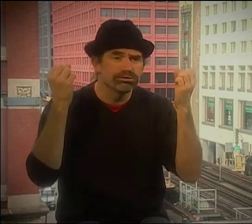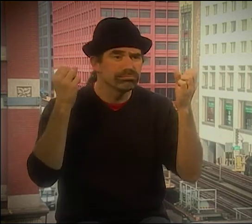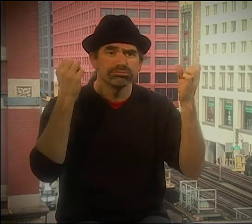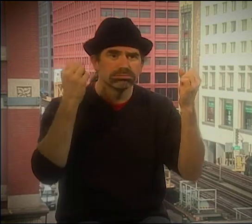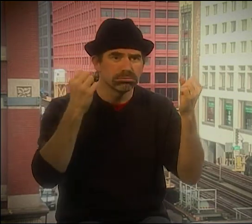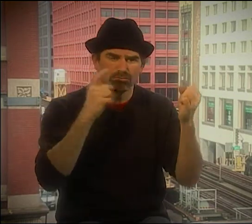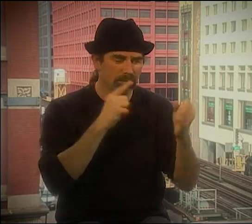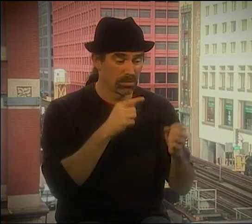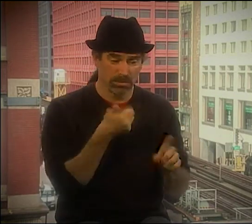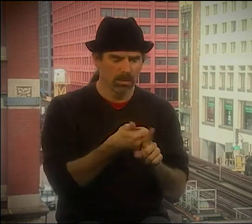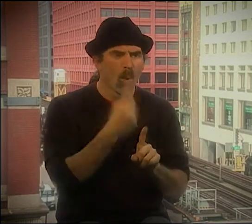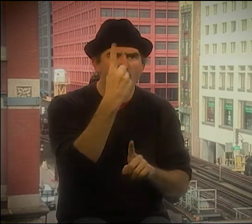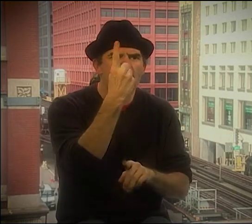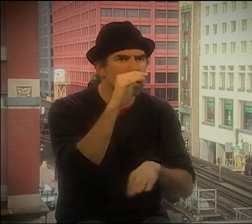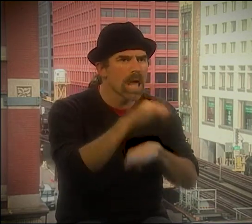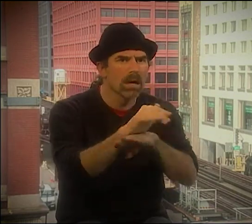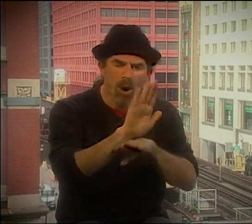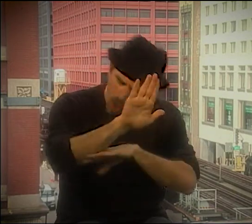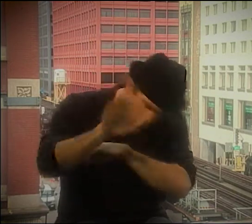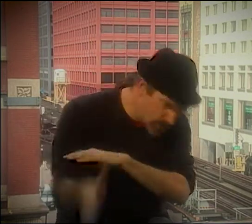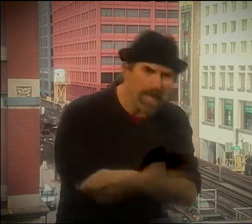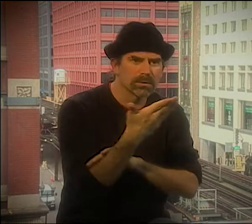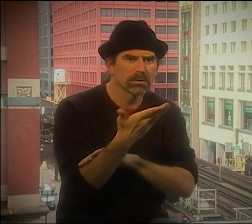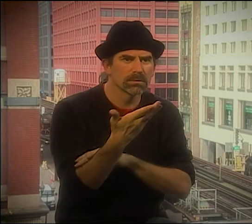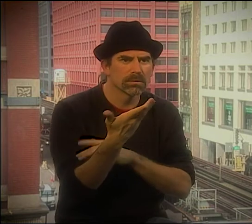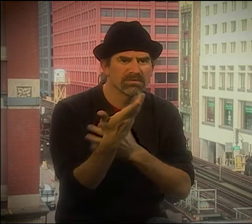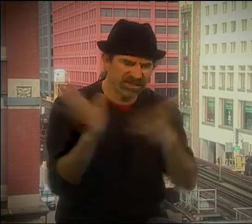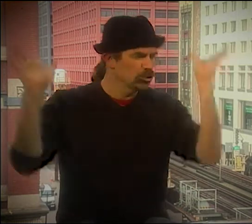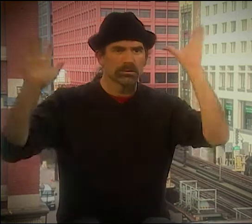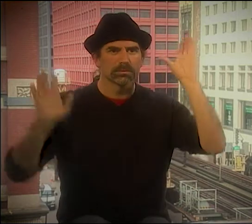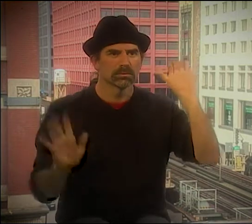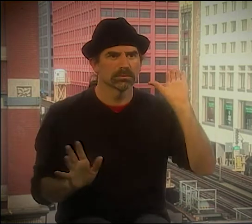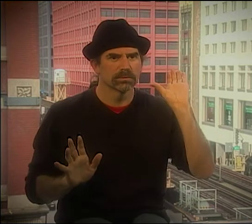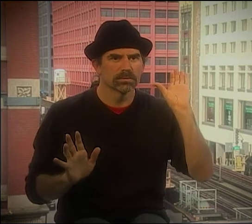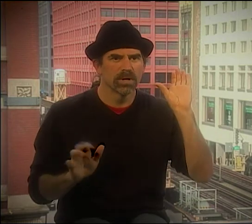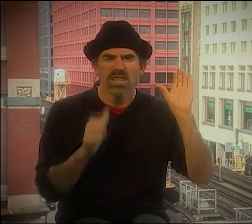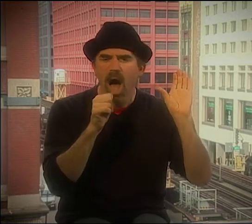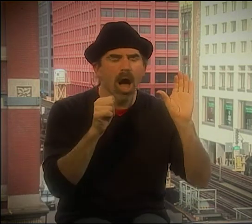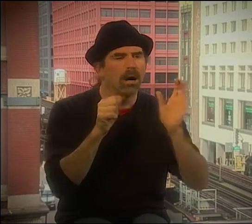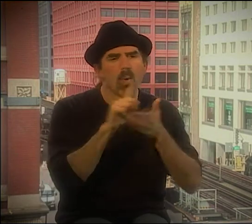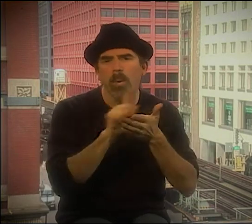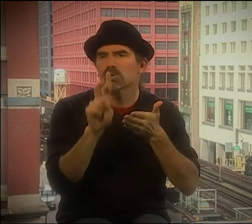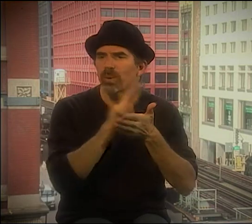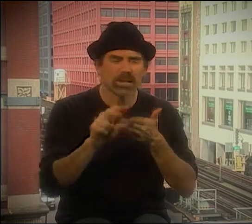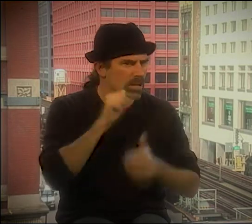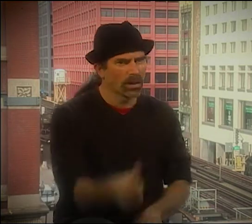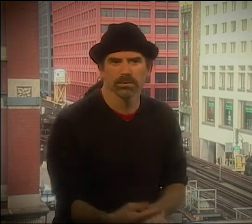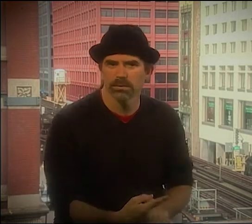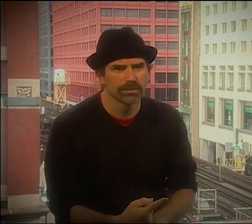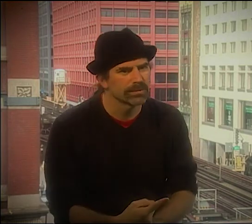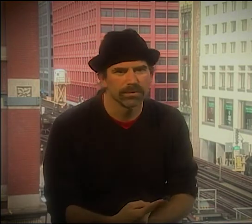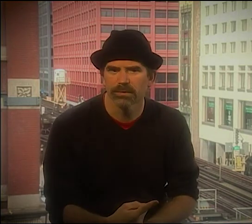GOING FROM THE PAST TO THE FUTURE. SO ONE NIGHT, I STARTED TYPING SOMETHING UP ON THIS OLD TYPEWRITER, AND I WAS ABLE